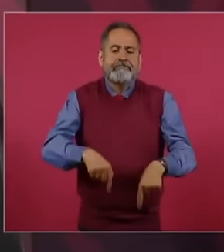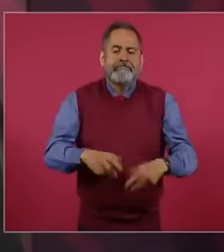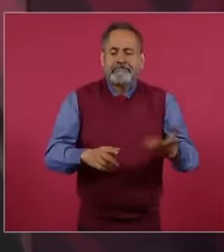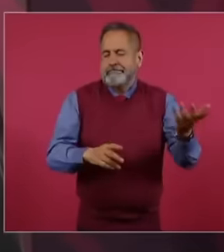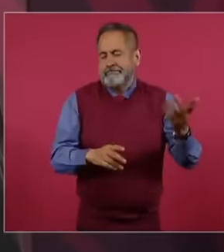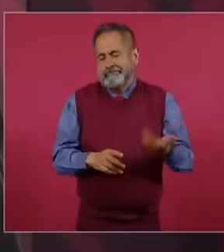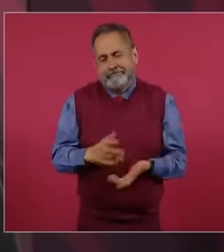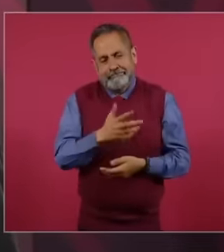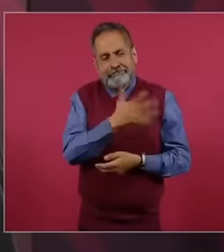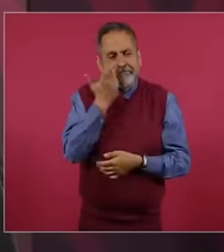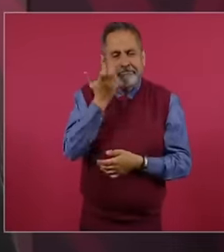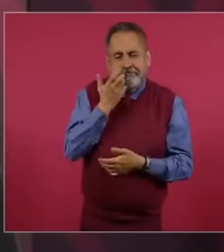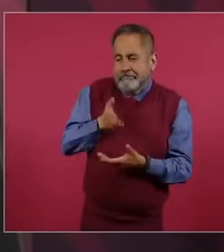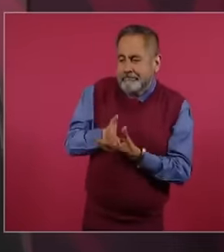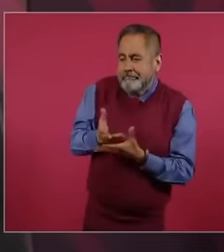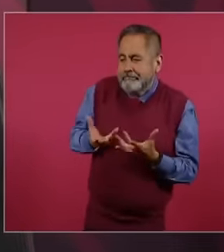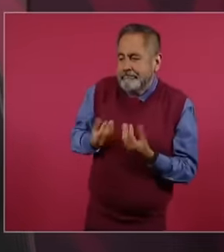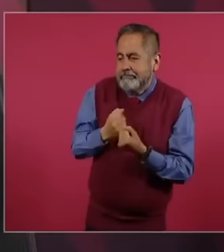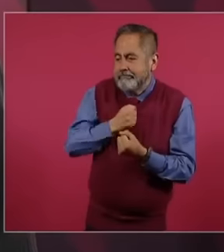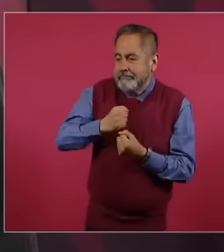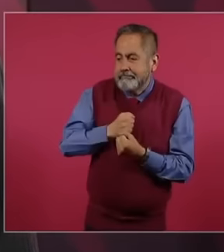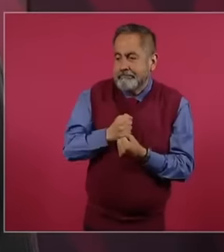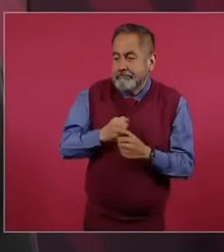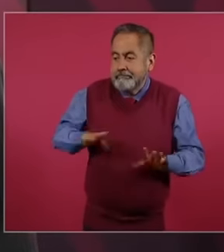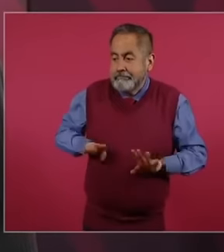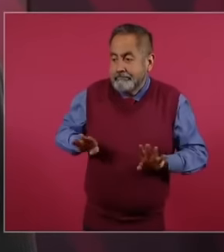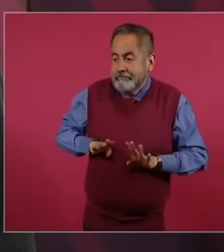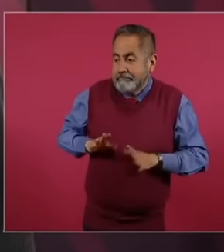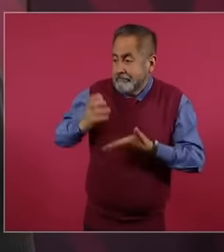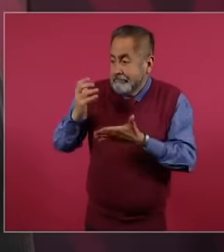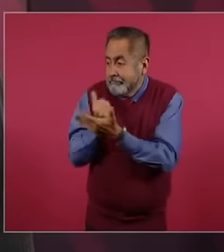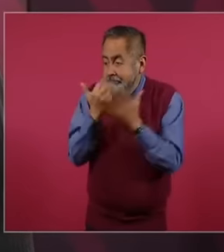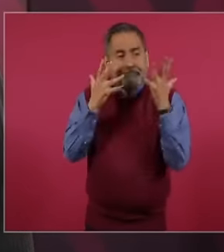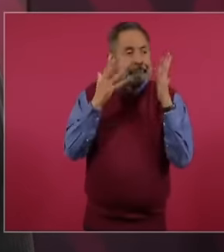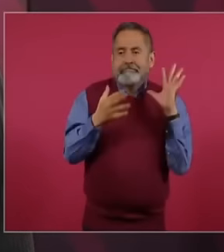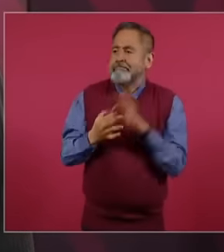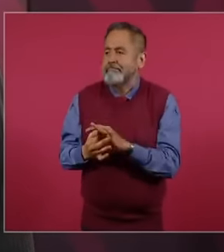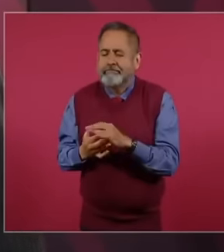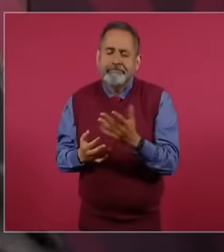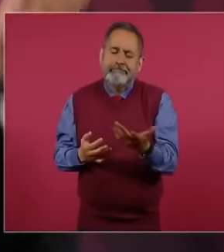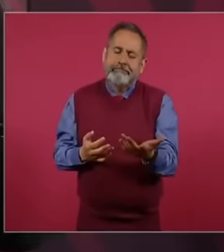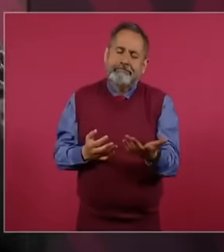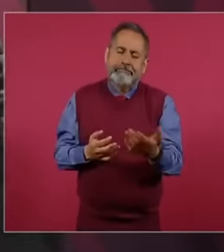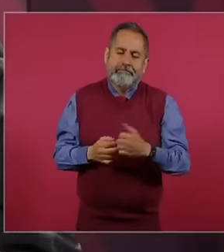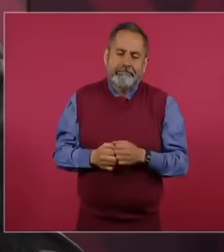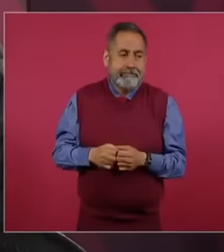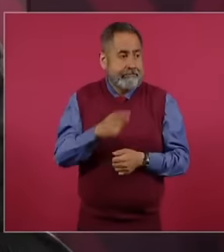and they saw us as a land of